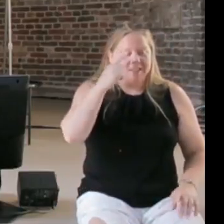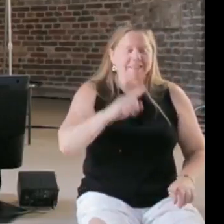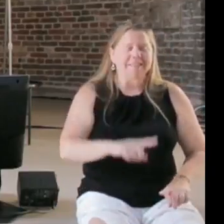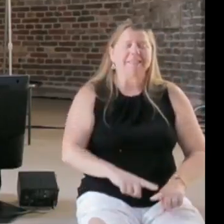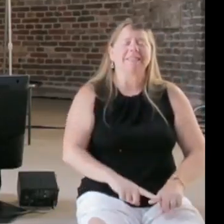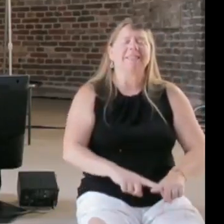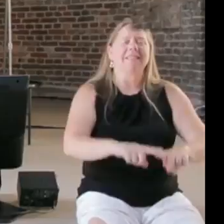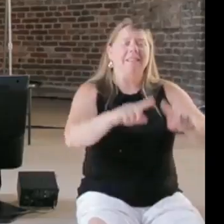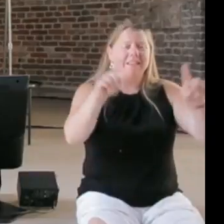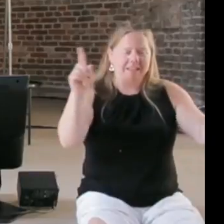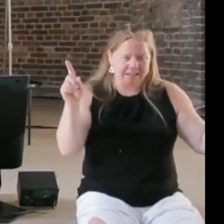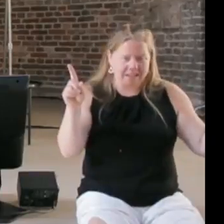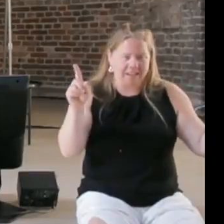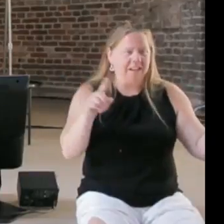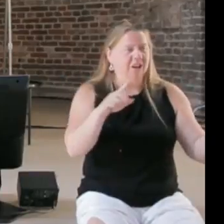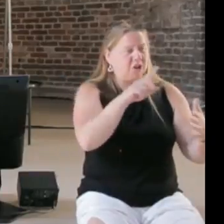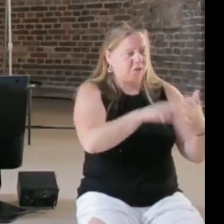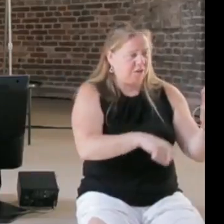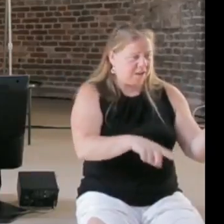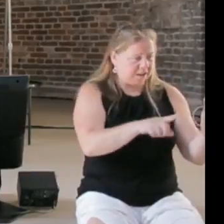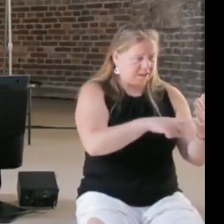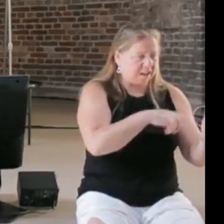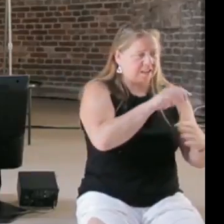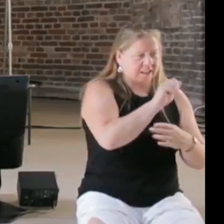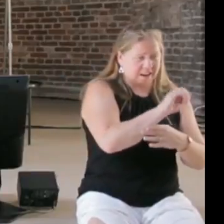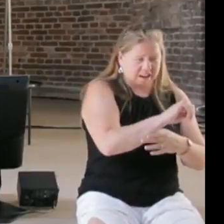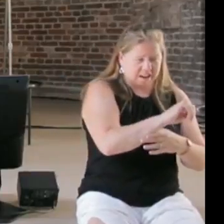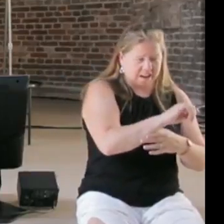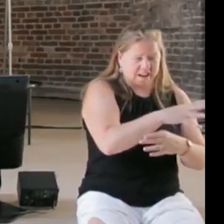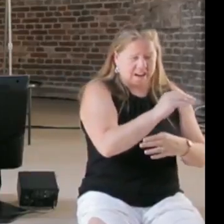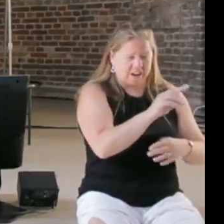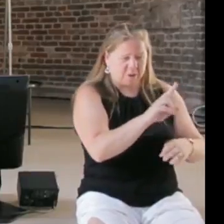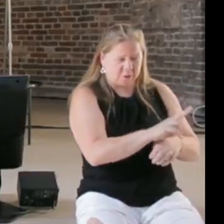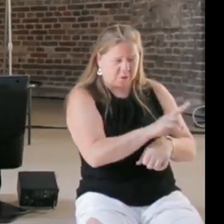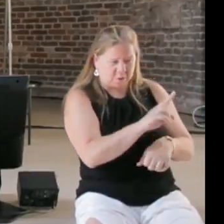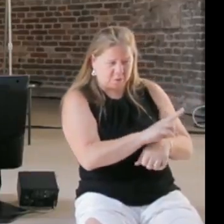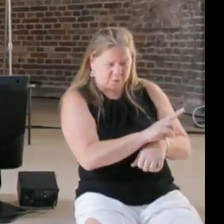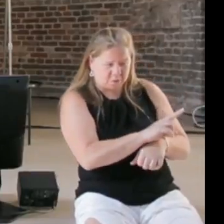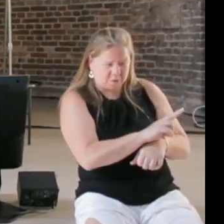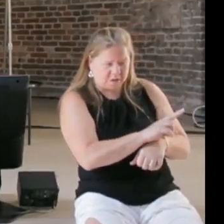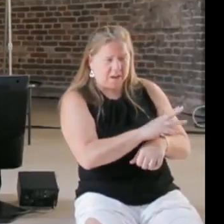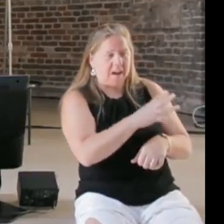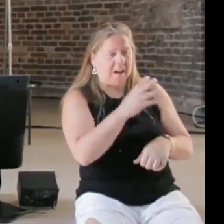criticizing AI being used at all, and I don't think that was the point, and AI being used